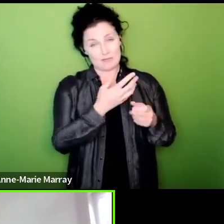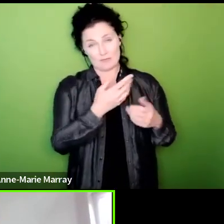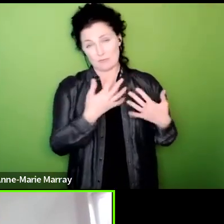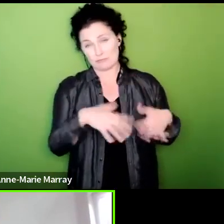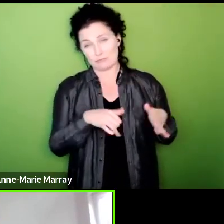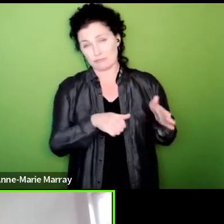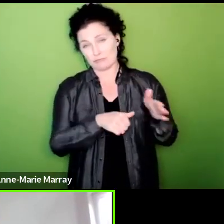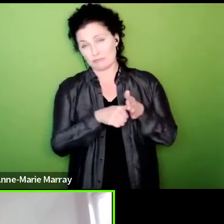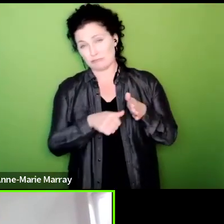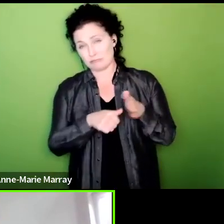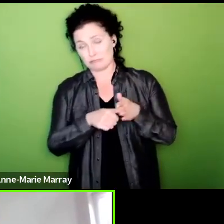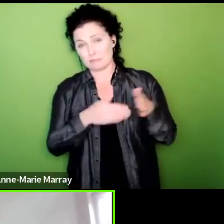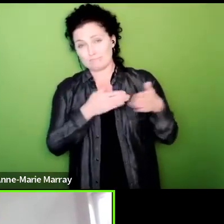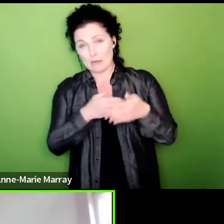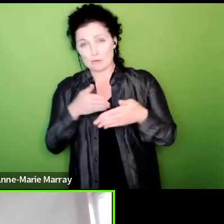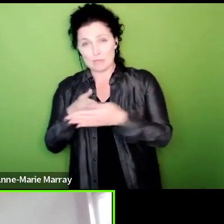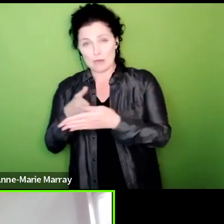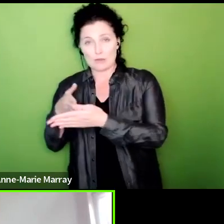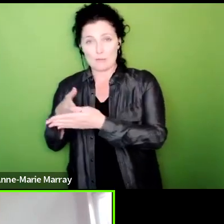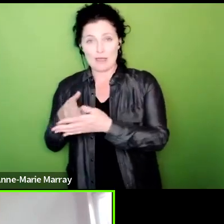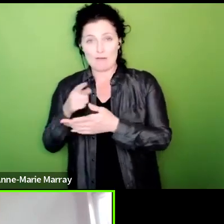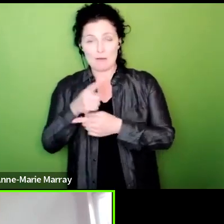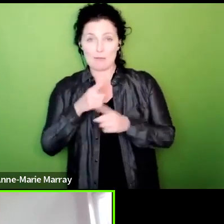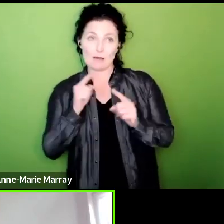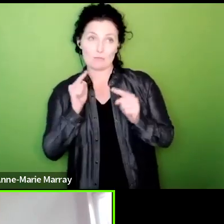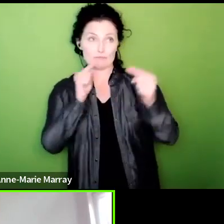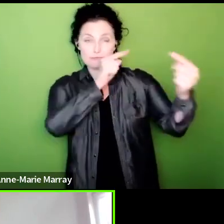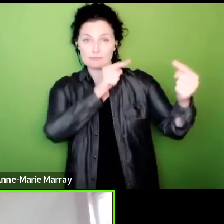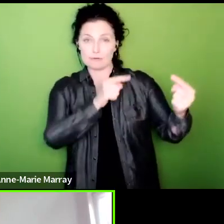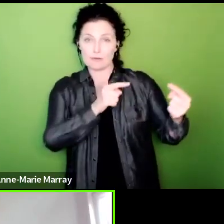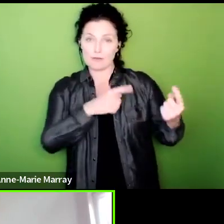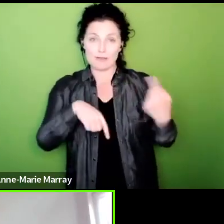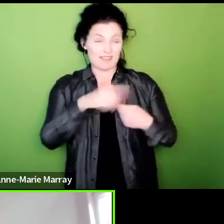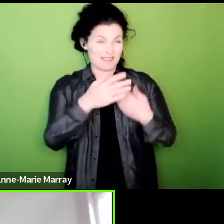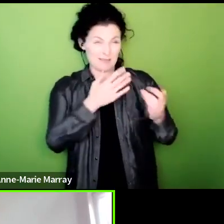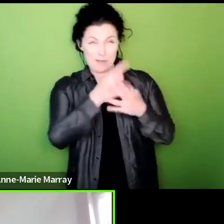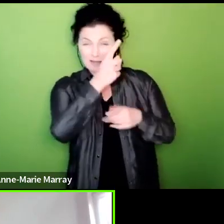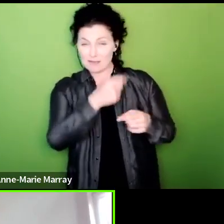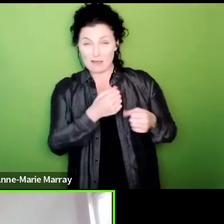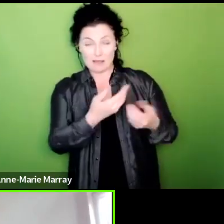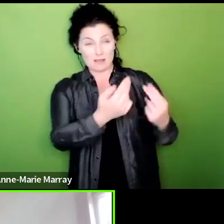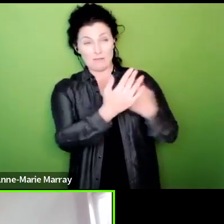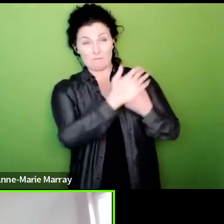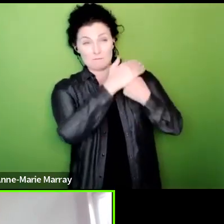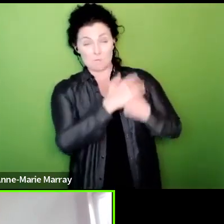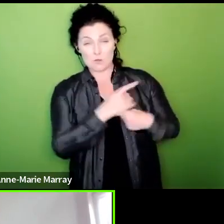back and say no matter how hard you made it we've smashed it we've smashed it in 126 employers with